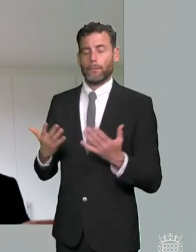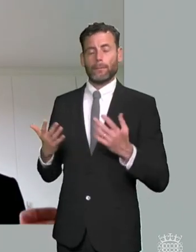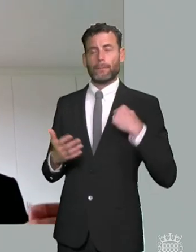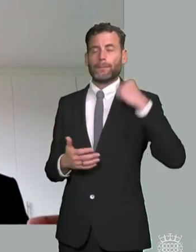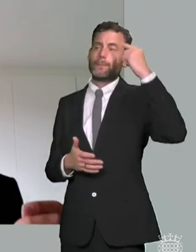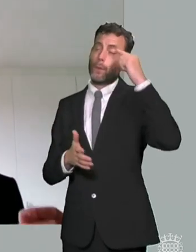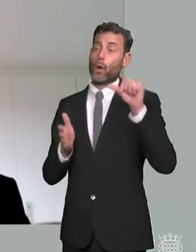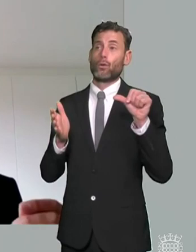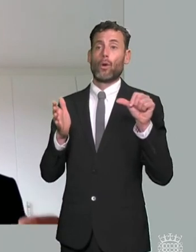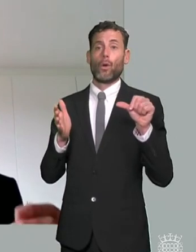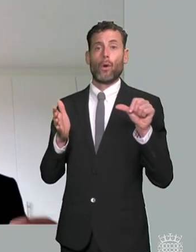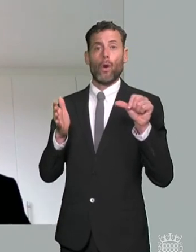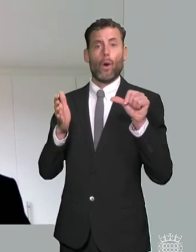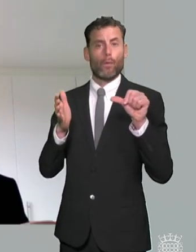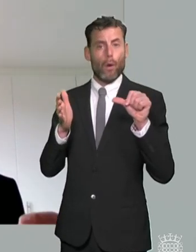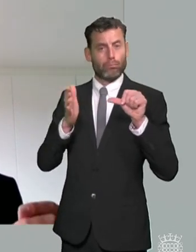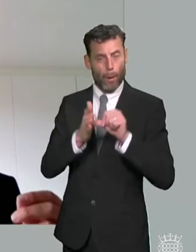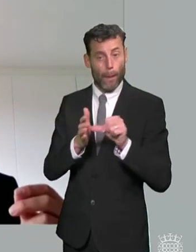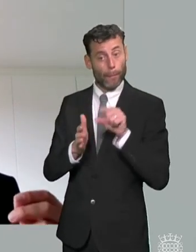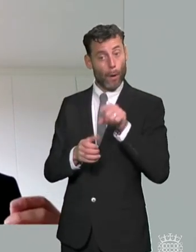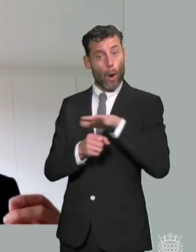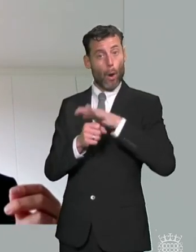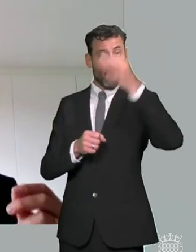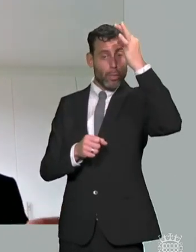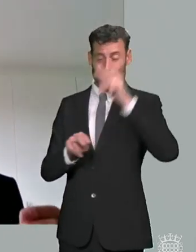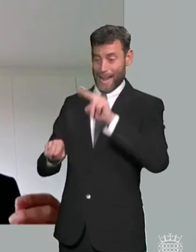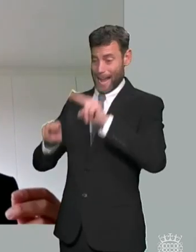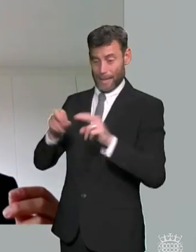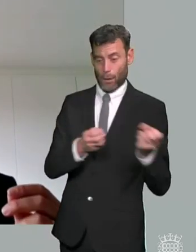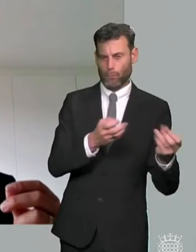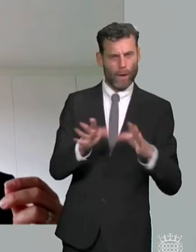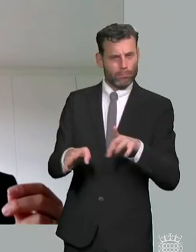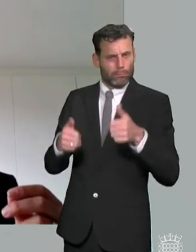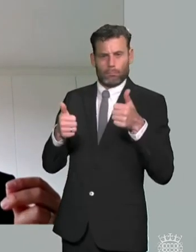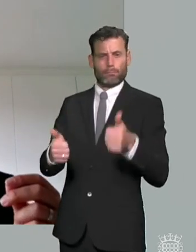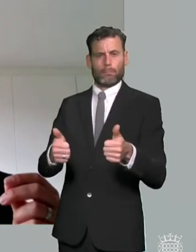local authority performing both of those roles i think where we see distortions of